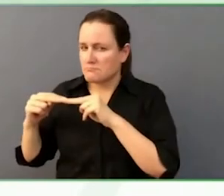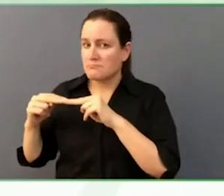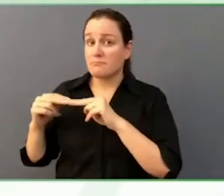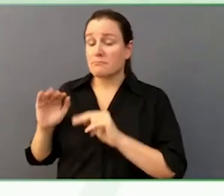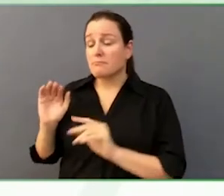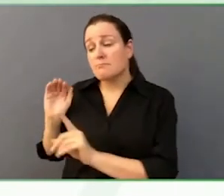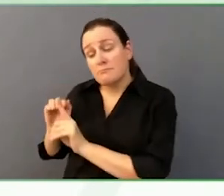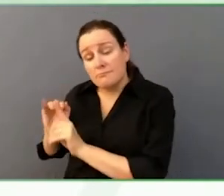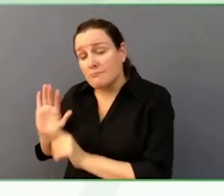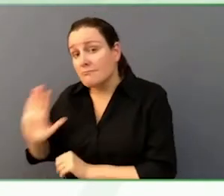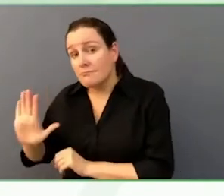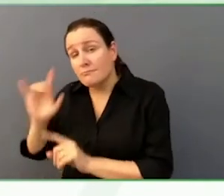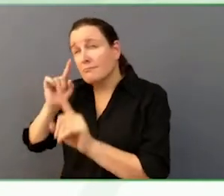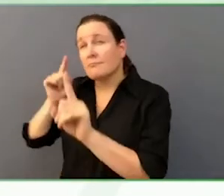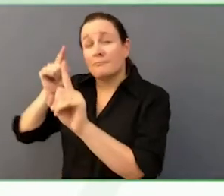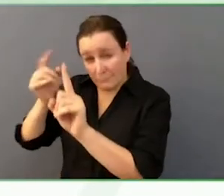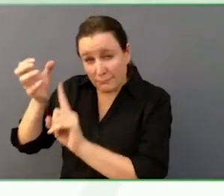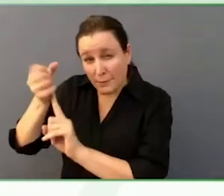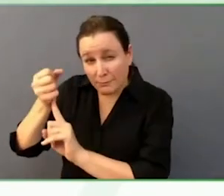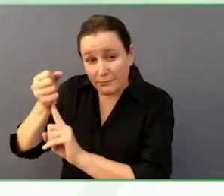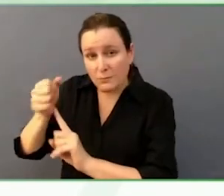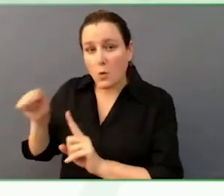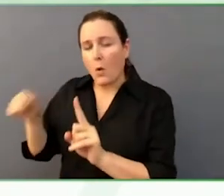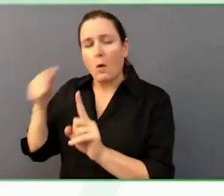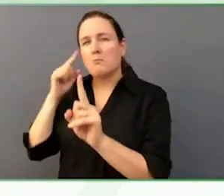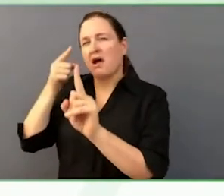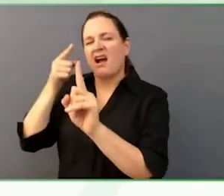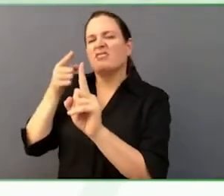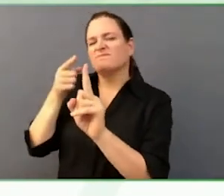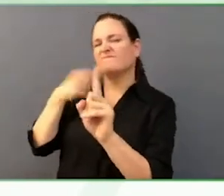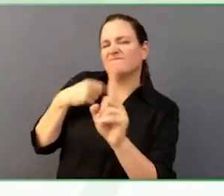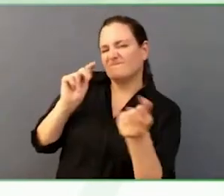Sometimes, as with anybody, interests change, and we have to adapt to it.